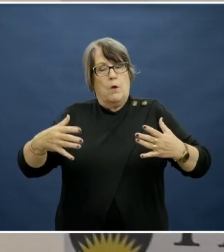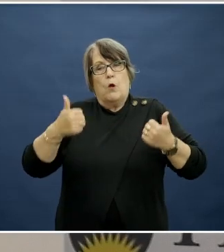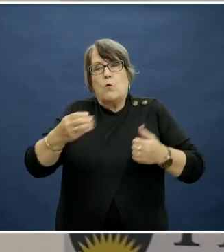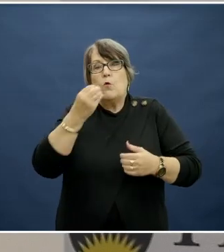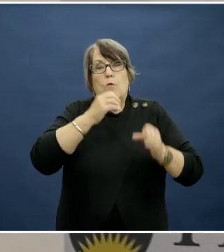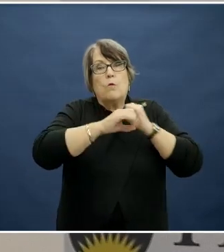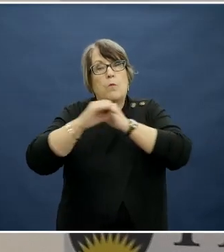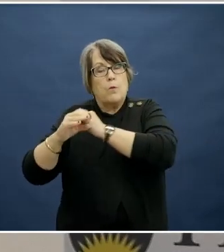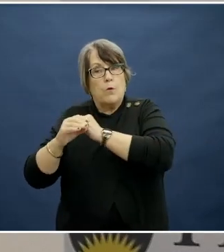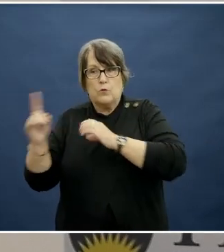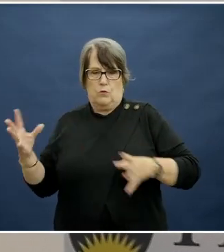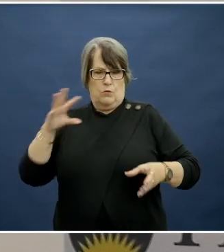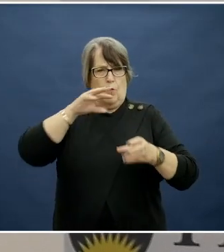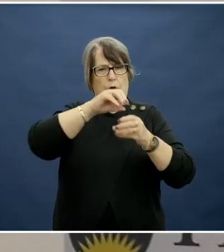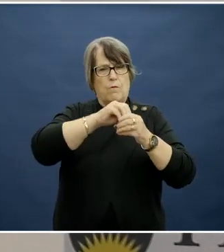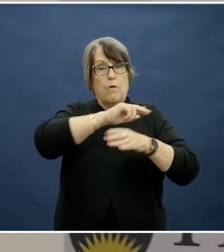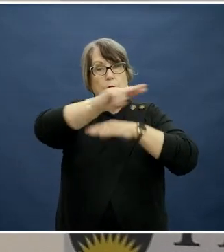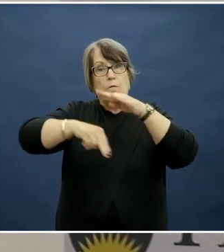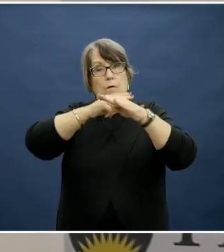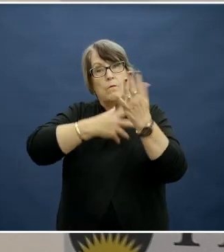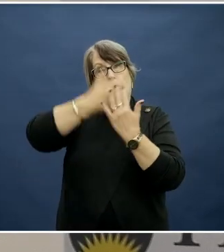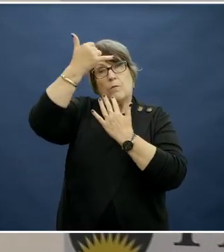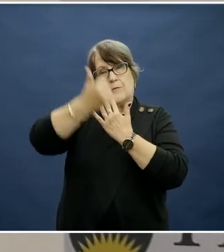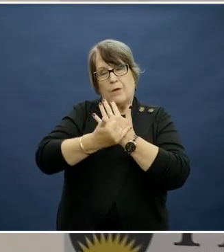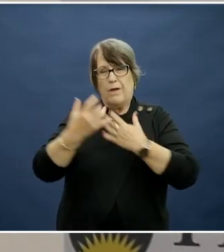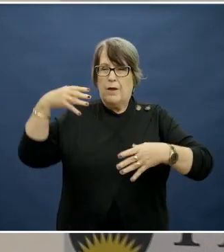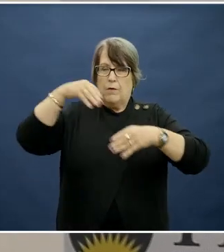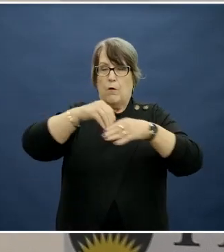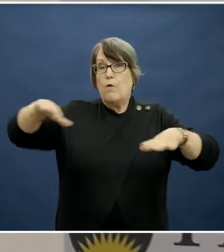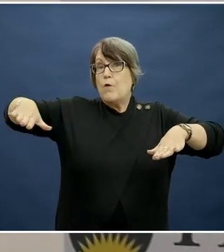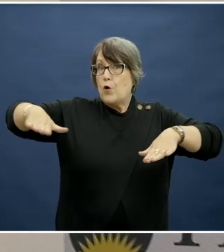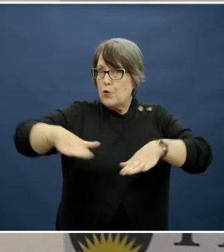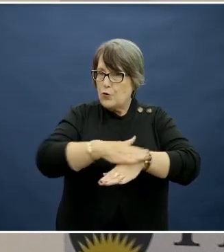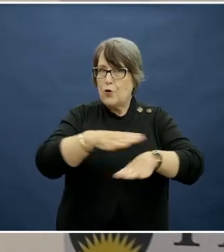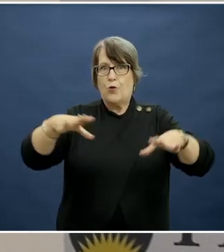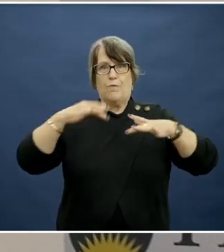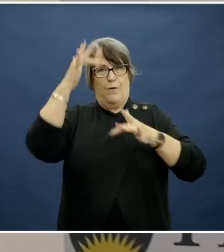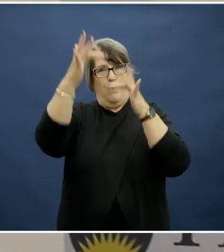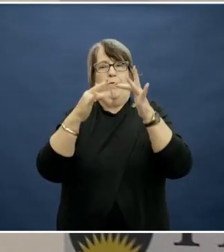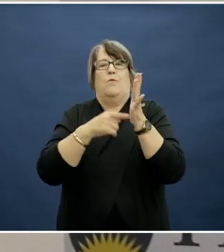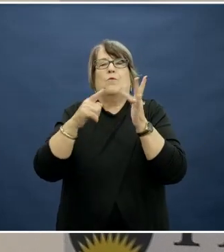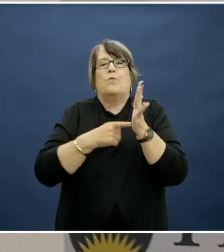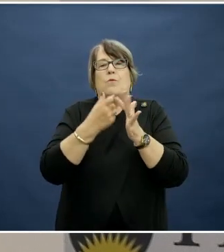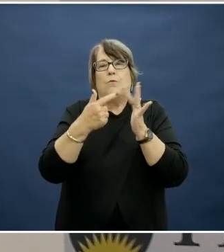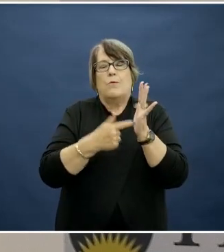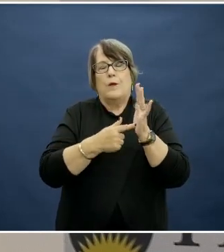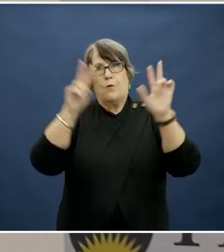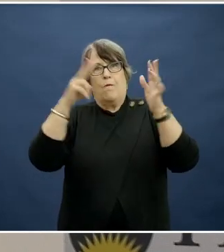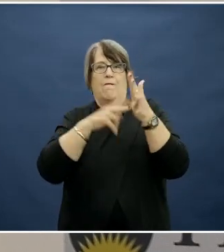She's currently contributing to a national project involving a new free online toolkit called VegKIT.